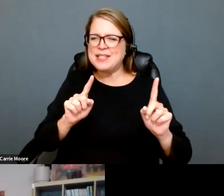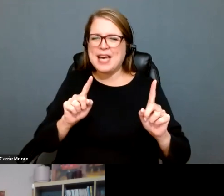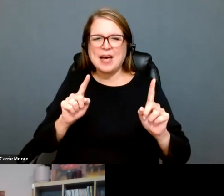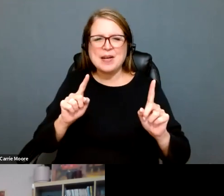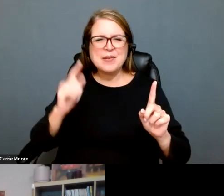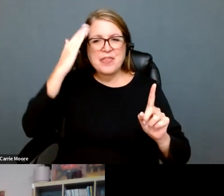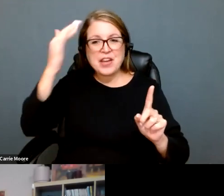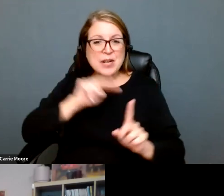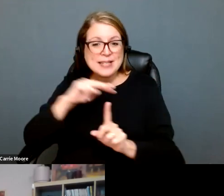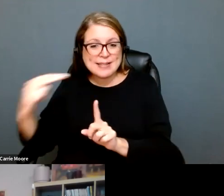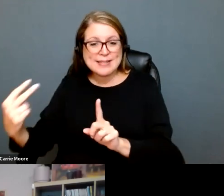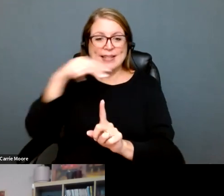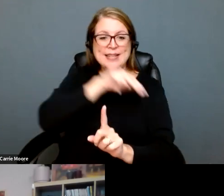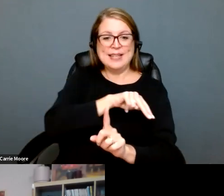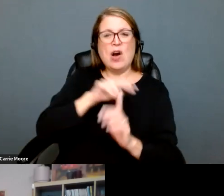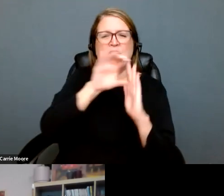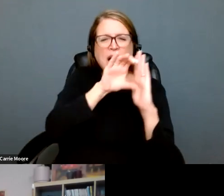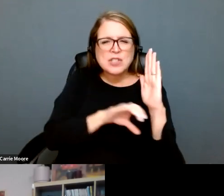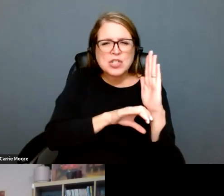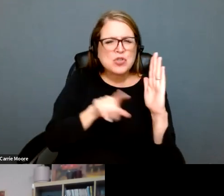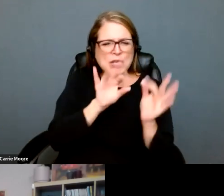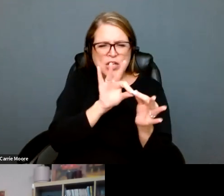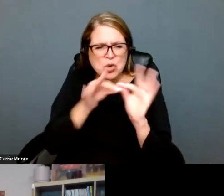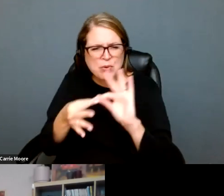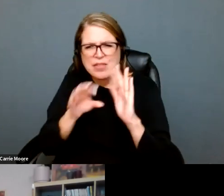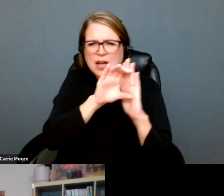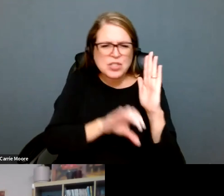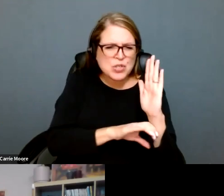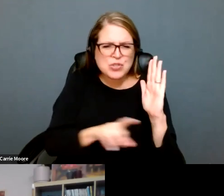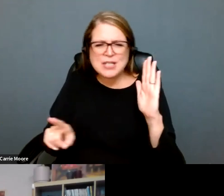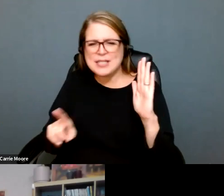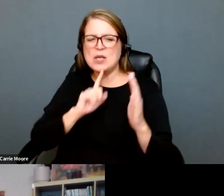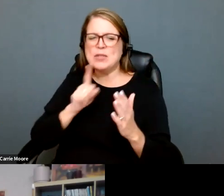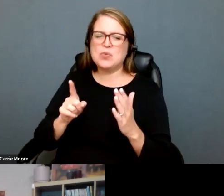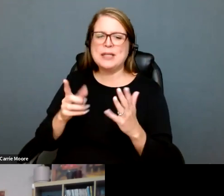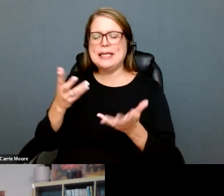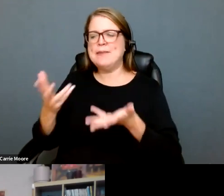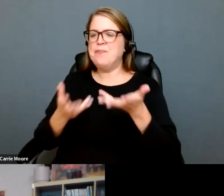statutes down, block full enforcement. I feel like it's a 50/50 chance that we'll be able to